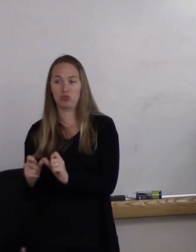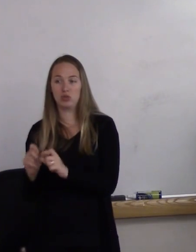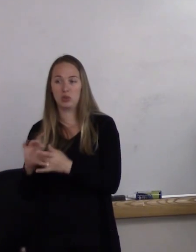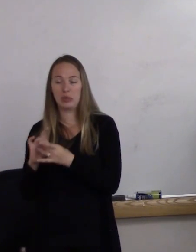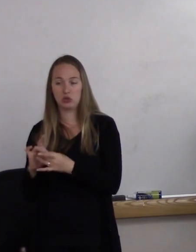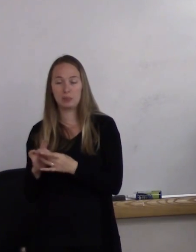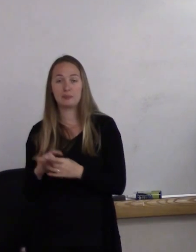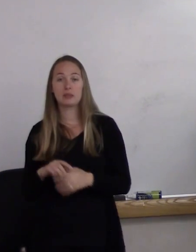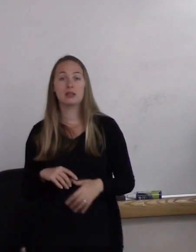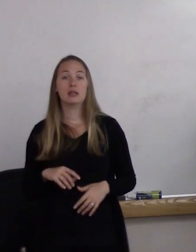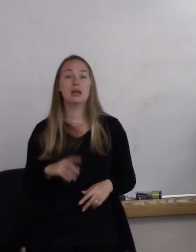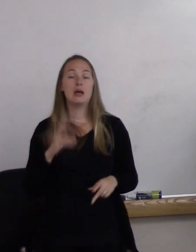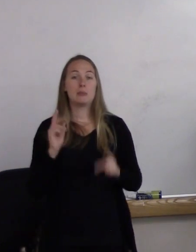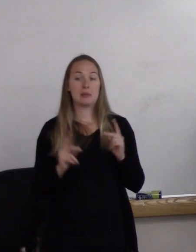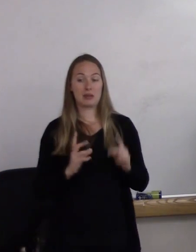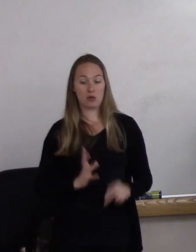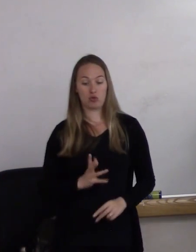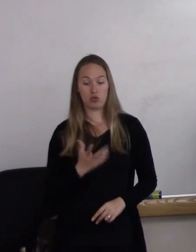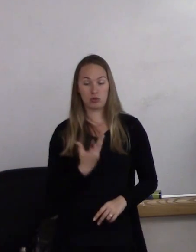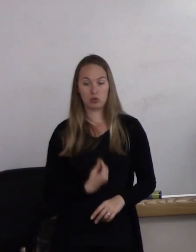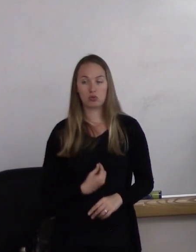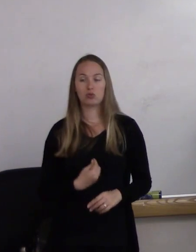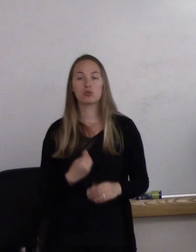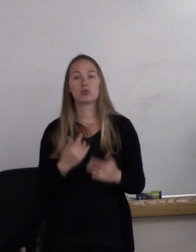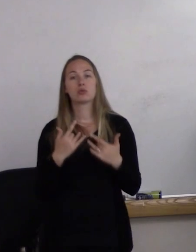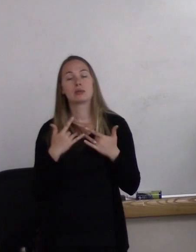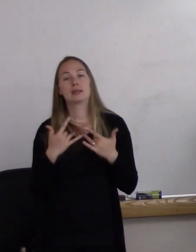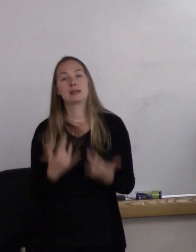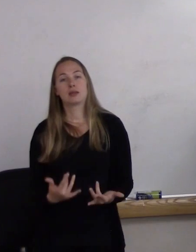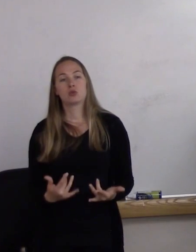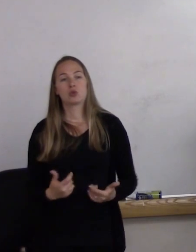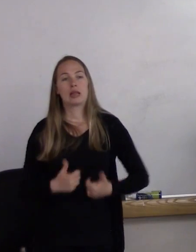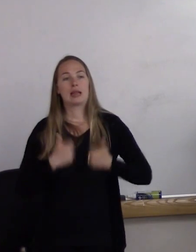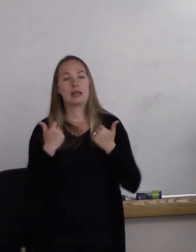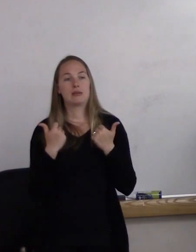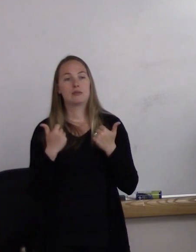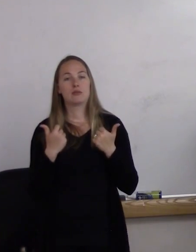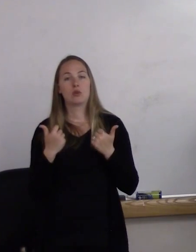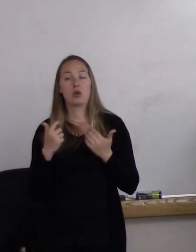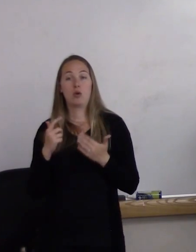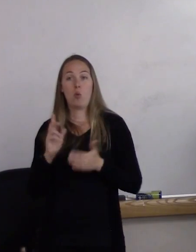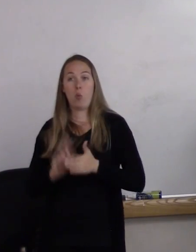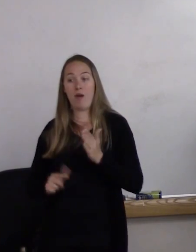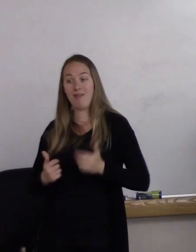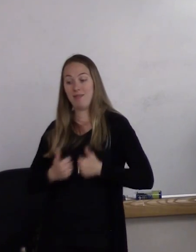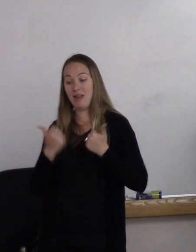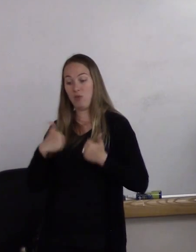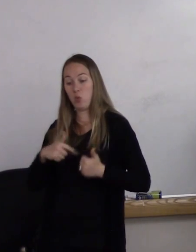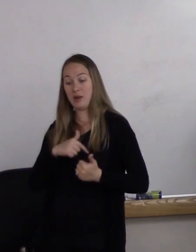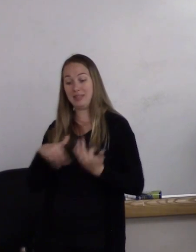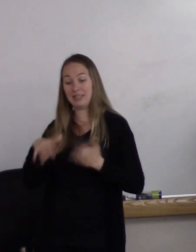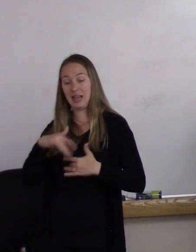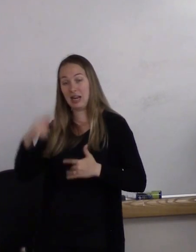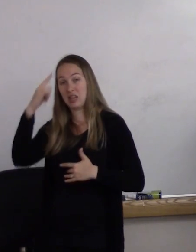Individuals who transgender often try to live the life that we thought that they should live. So for example,